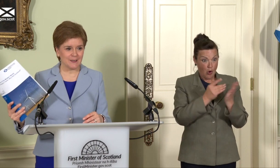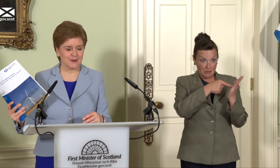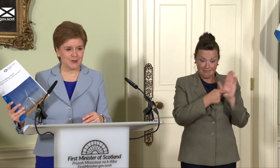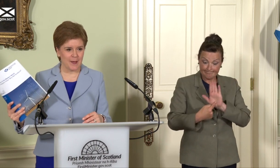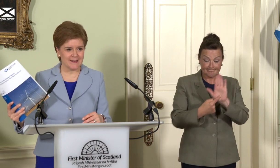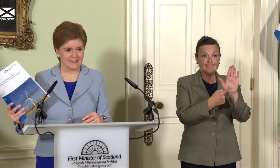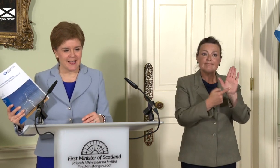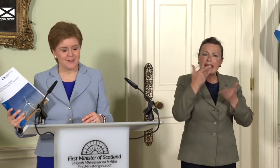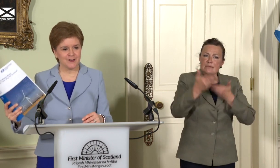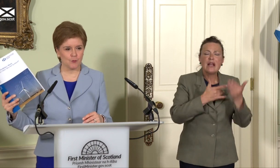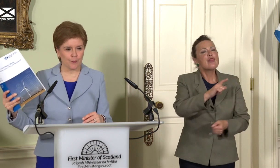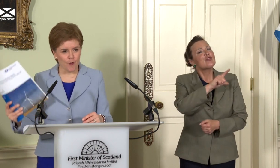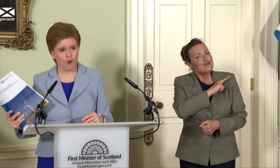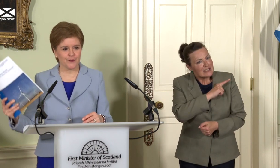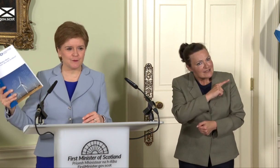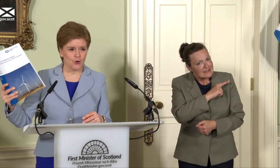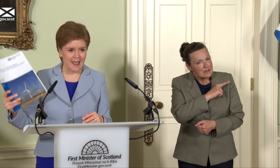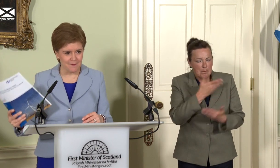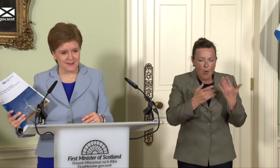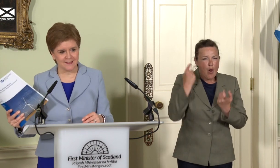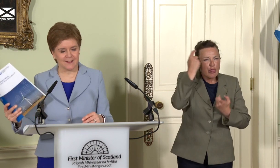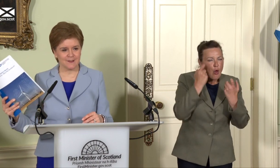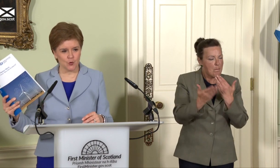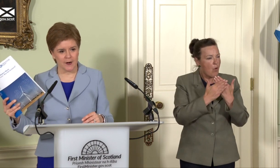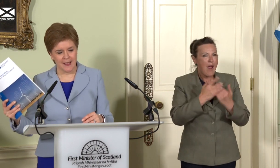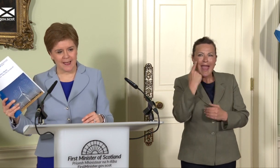for independence, there is more thought, there is more evidence, there is more